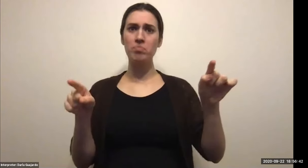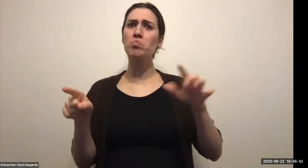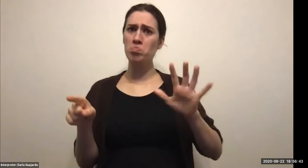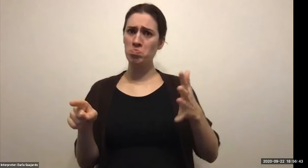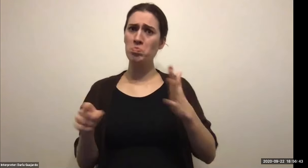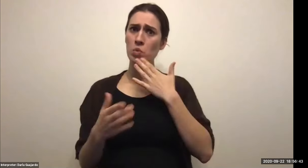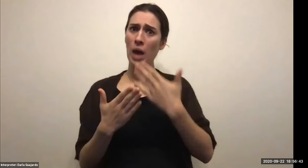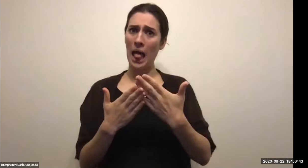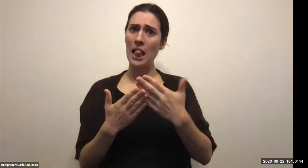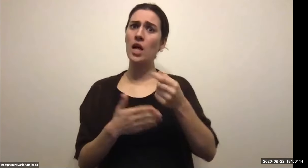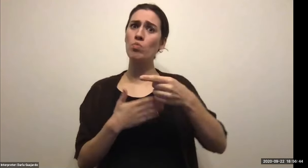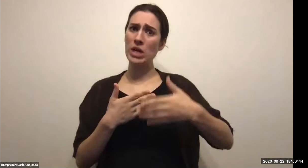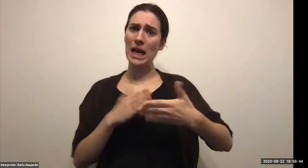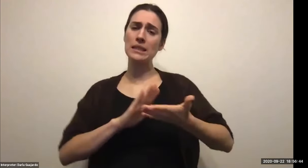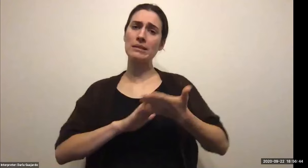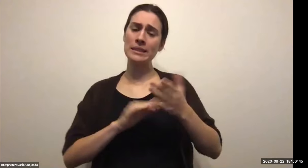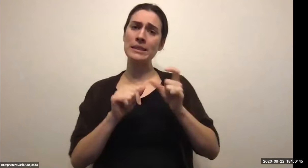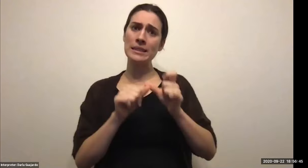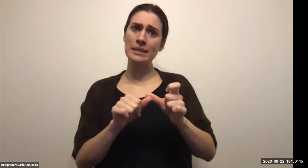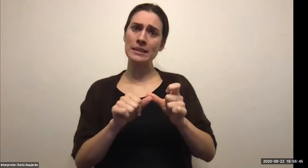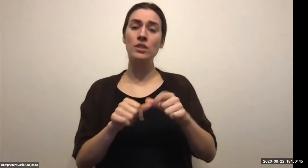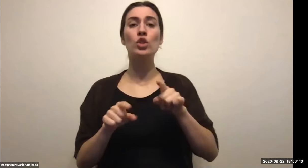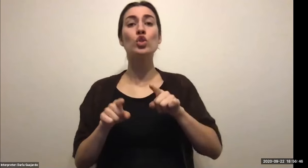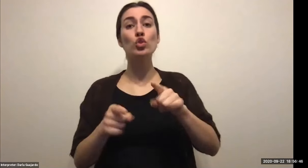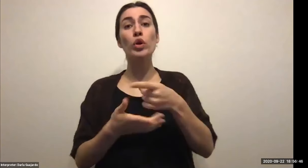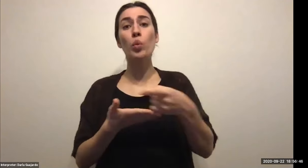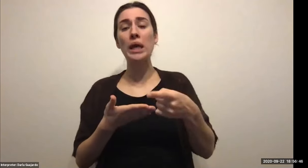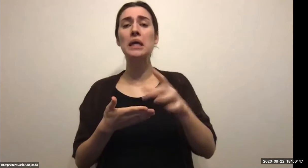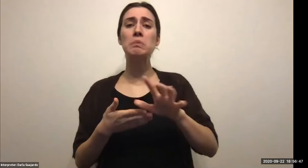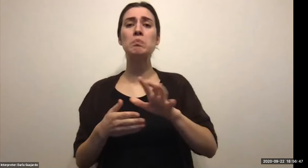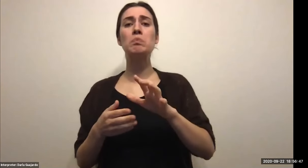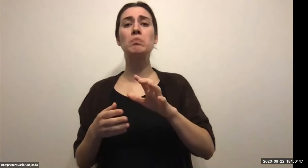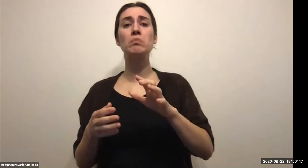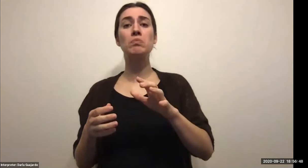Rick Lagiewski: If again thanks for joining us tonight. It's great to see you, especially with that beautiful background.